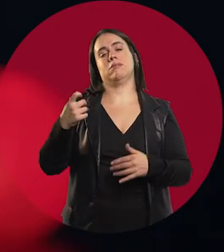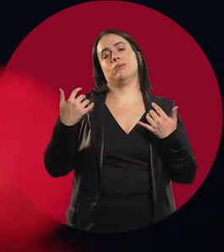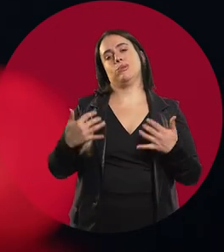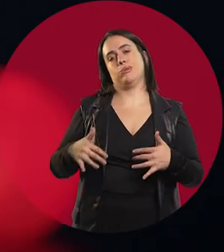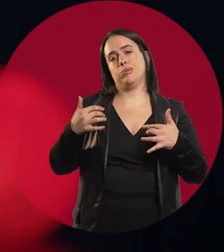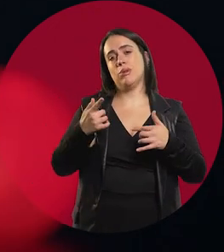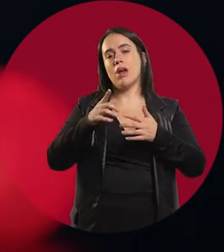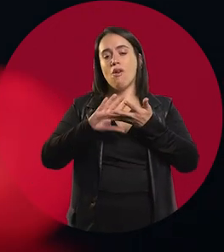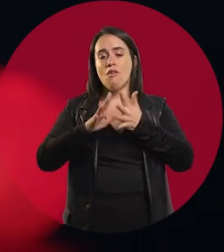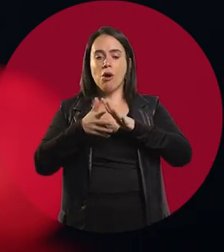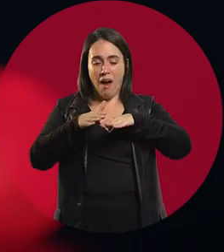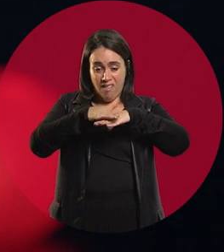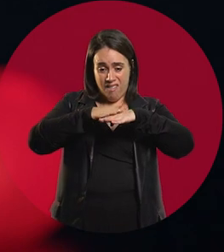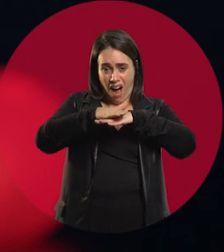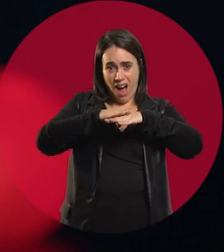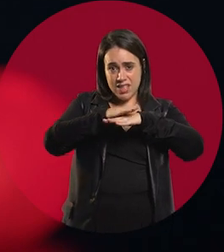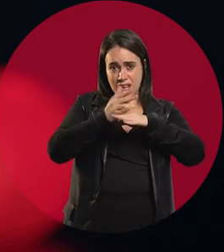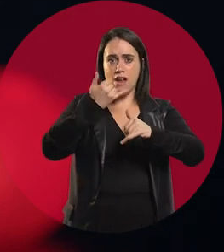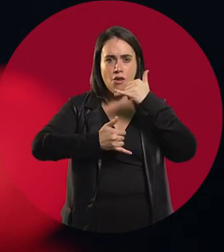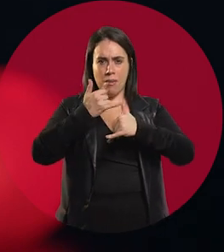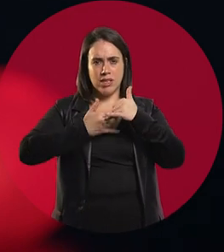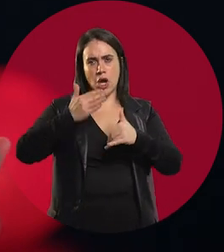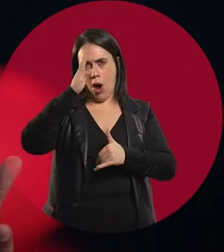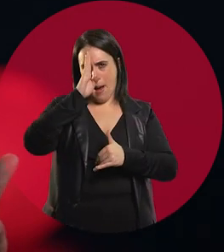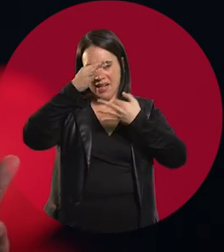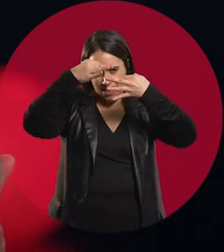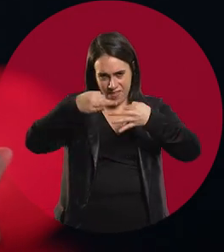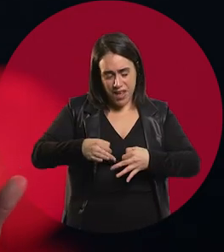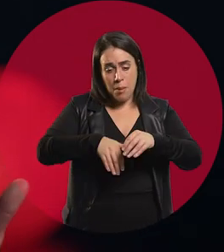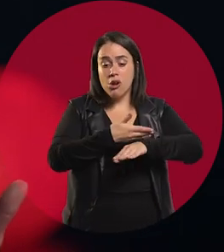is forming a database to be able to communicate with people,